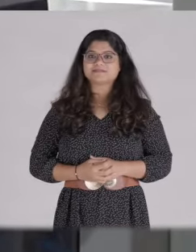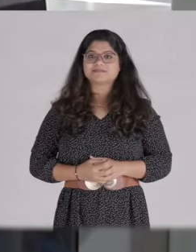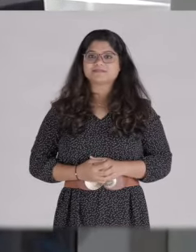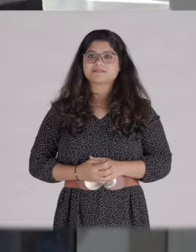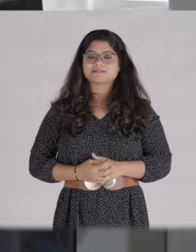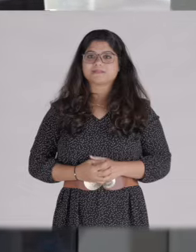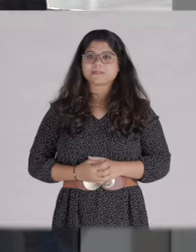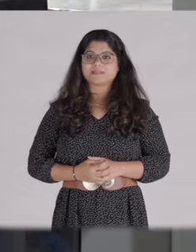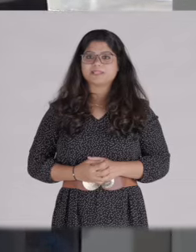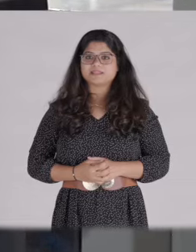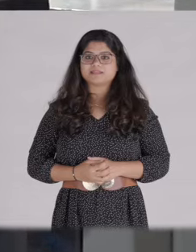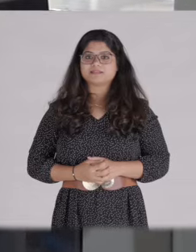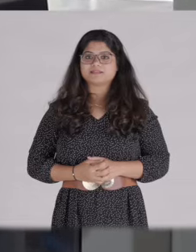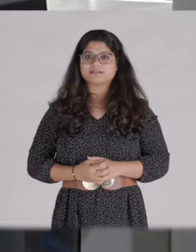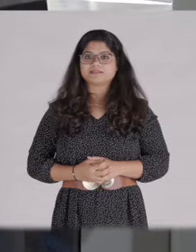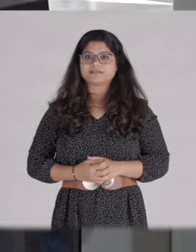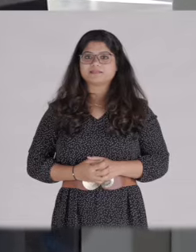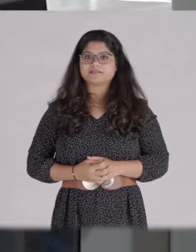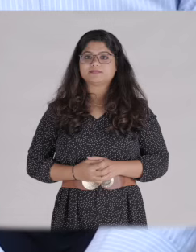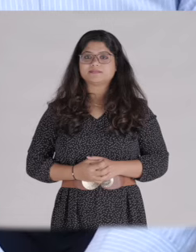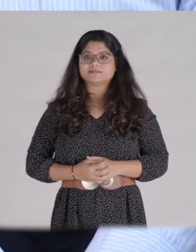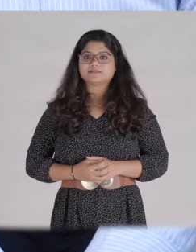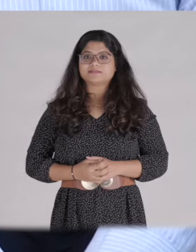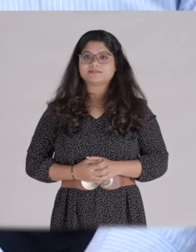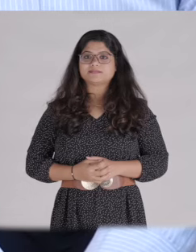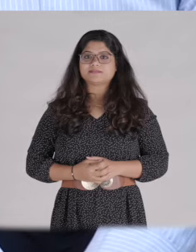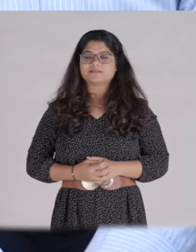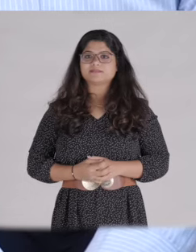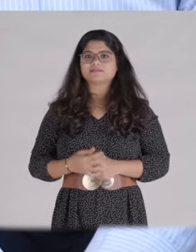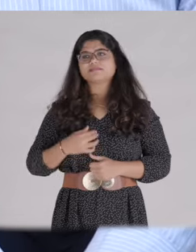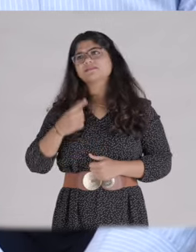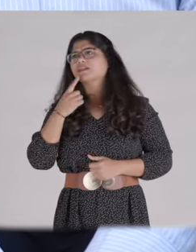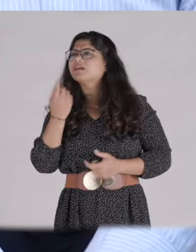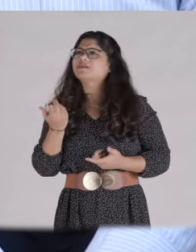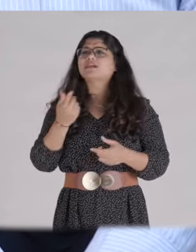[Smriti Shakya speaks] I said, ‘Mummy, whether I work in the public sector or in the private, I will go to work outside the house.